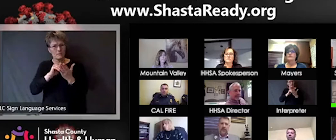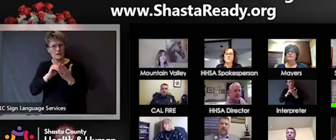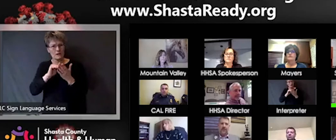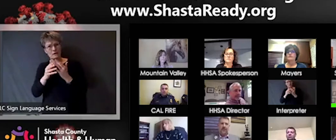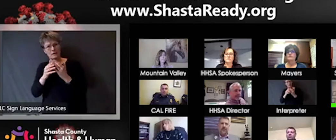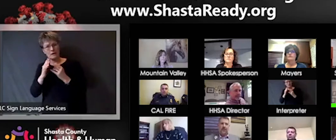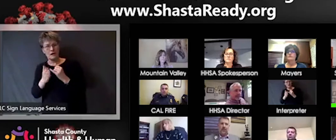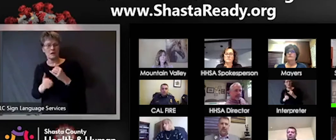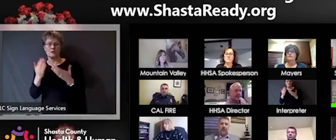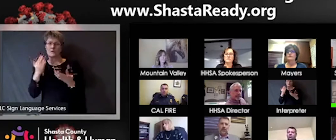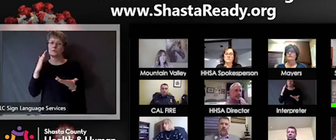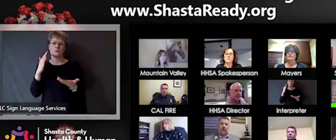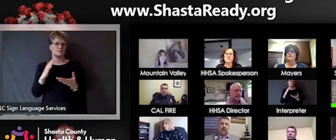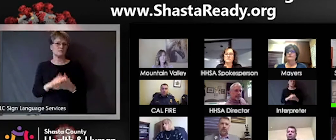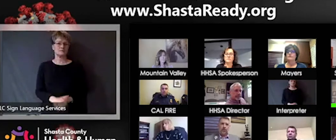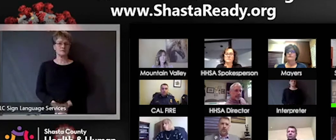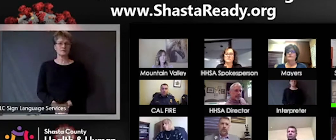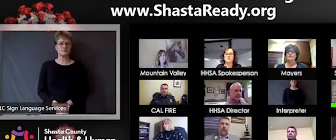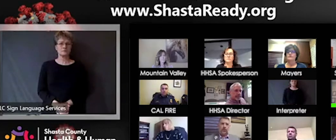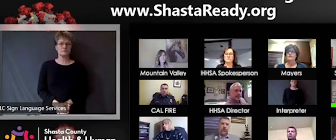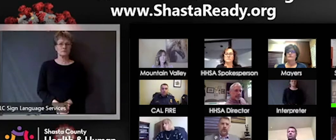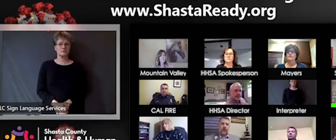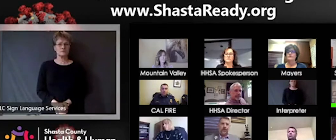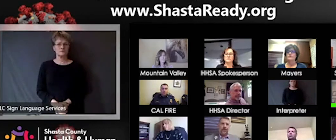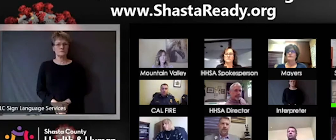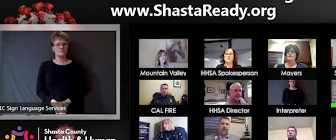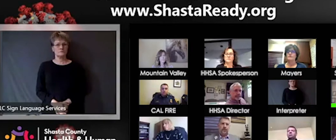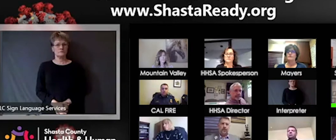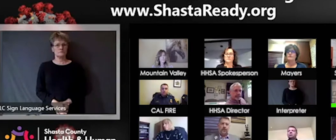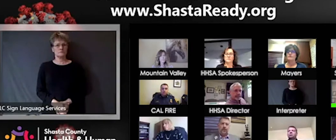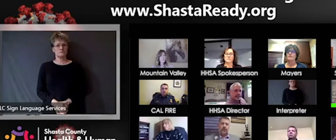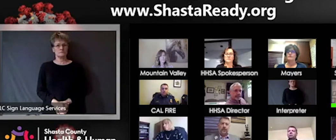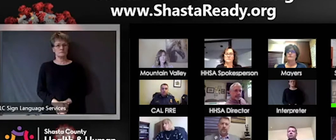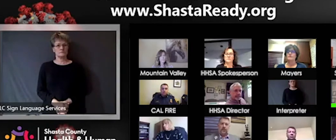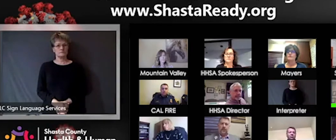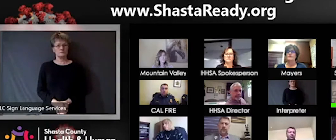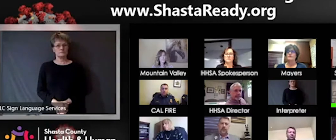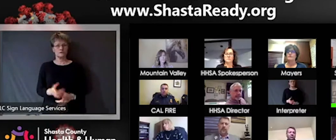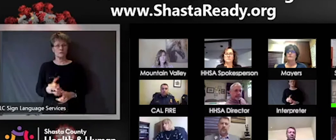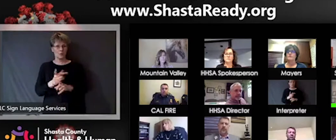circulation that it's going to cause provide us community immunity and so I